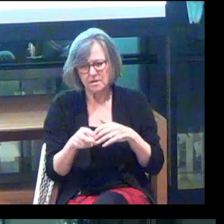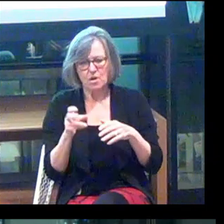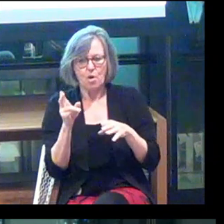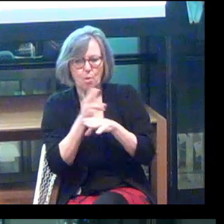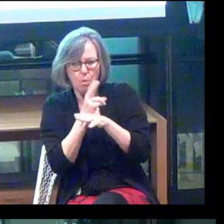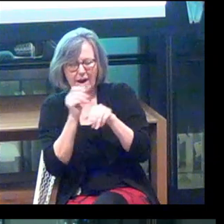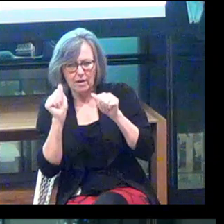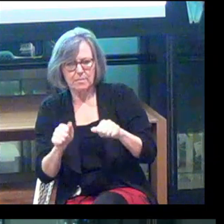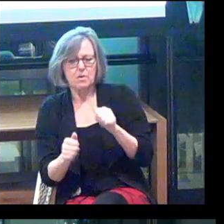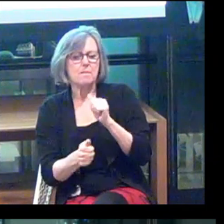Wearables are the most common method.